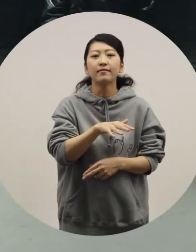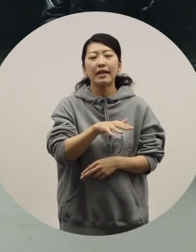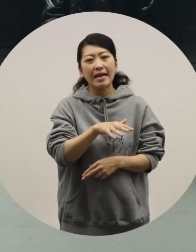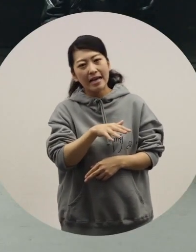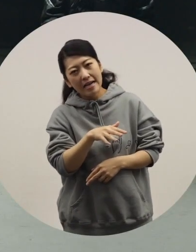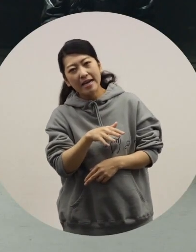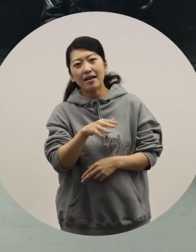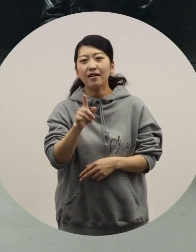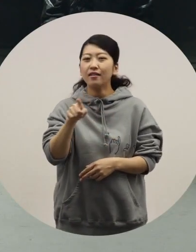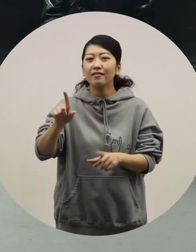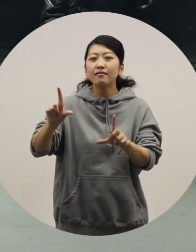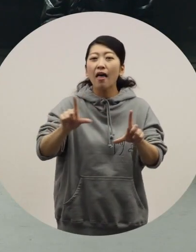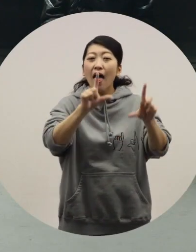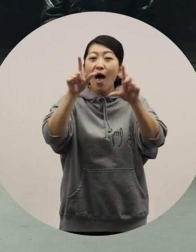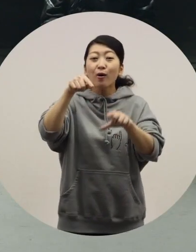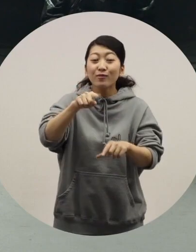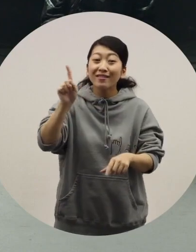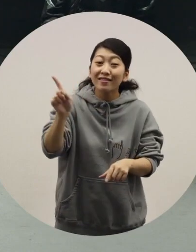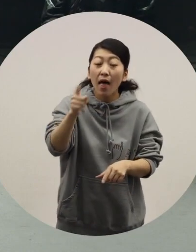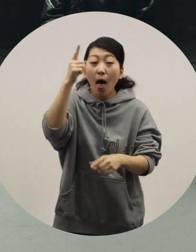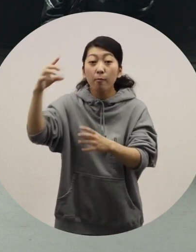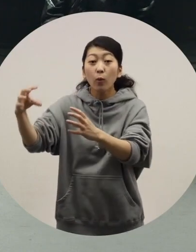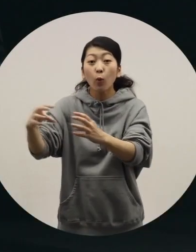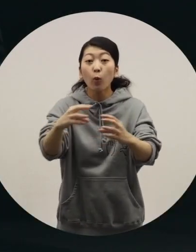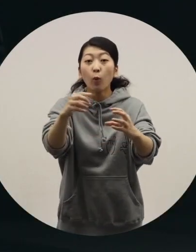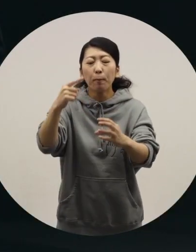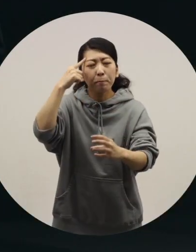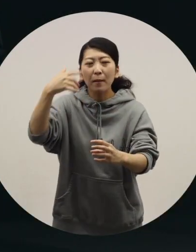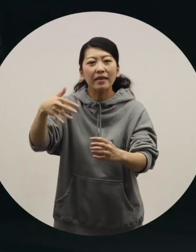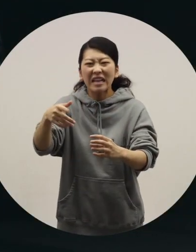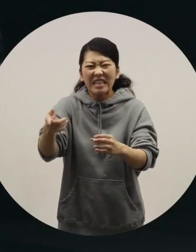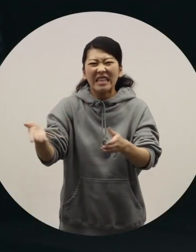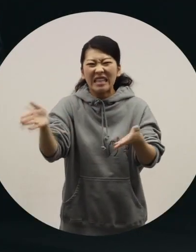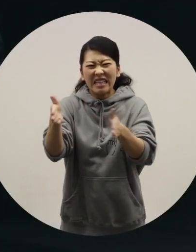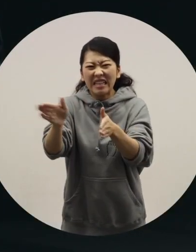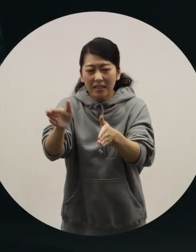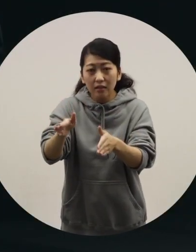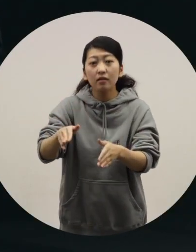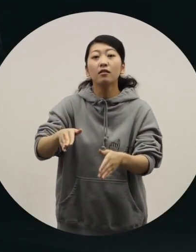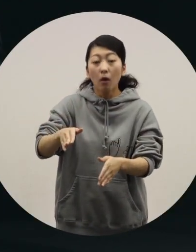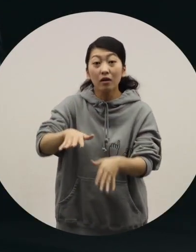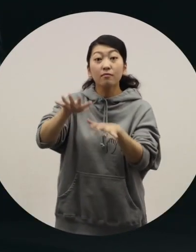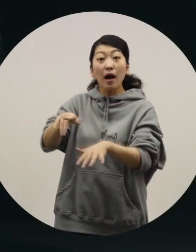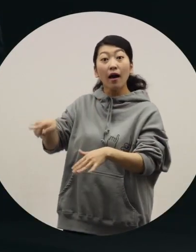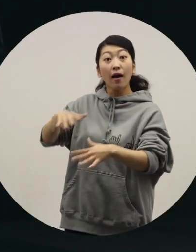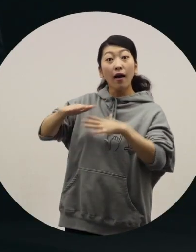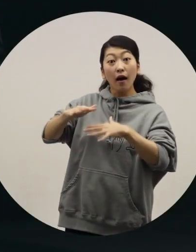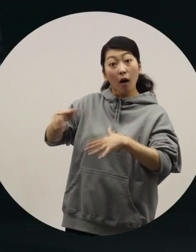I want to change these devices so they blend into daily lives. I think this design is fine for people to work in their office